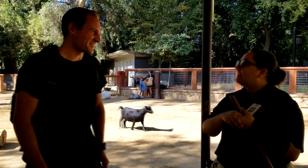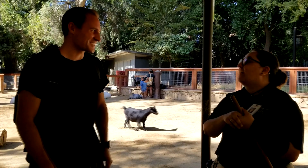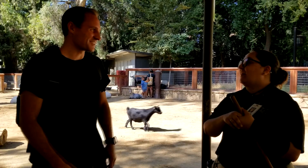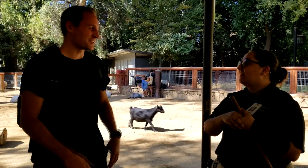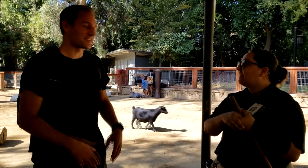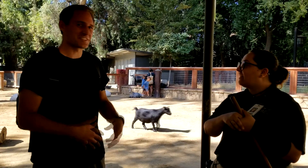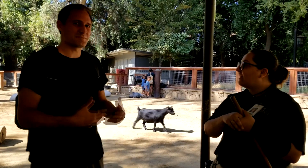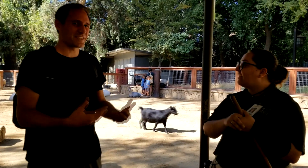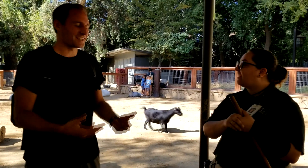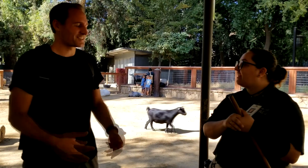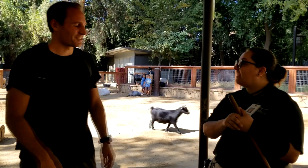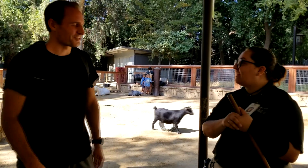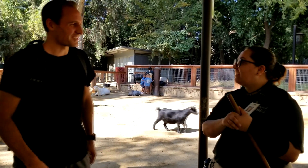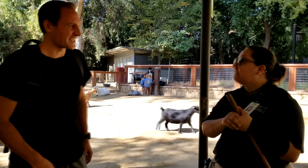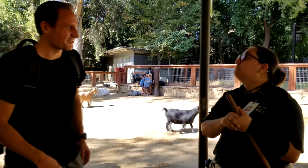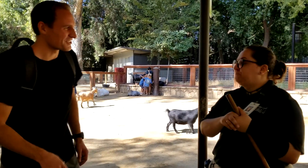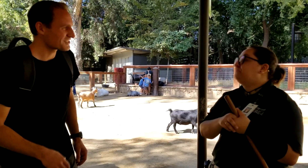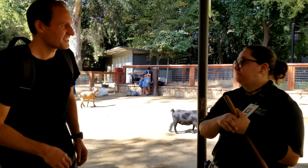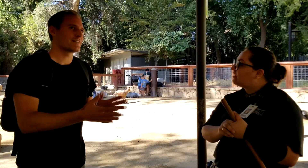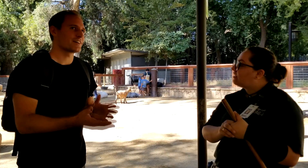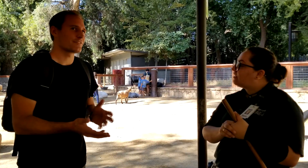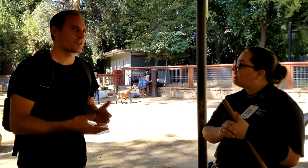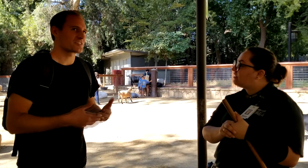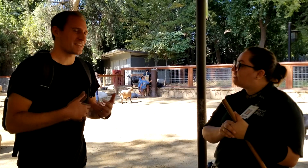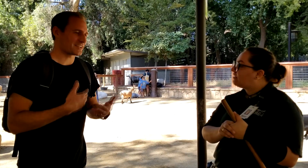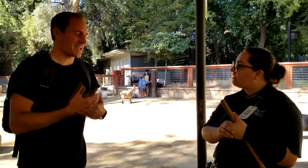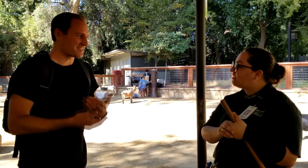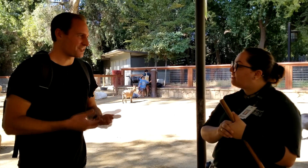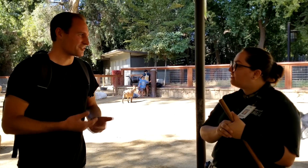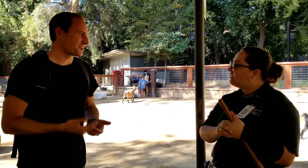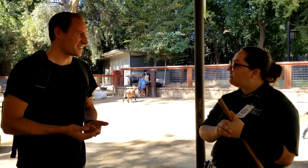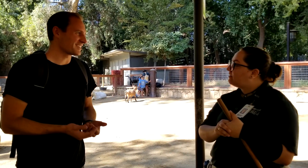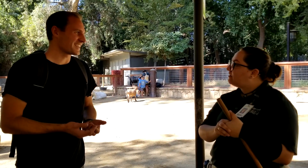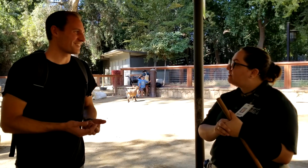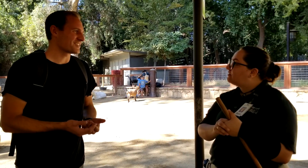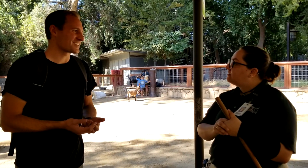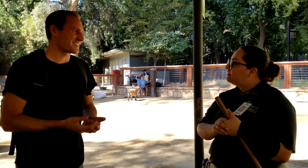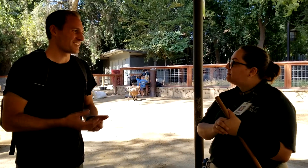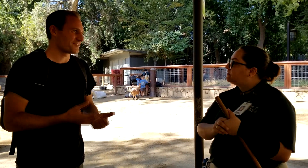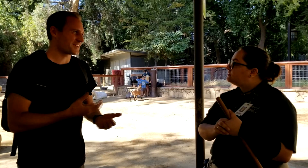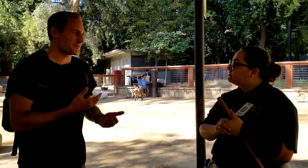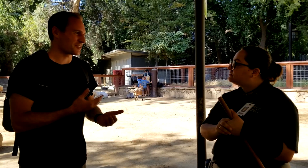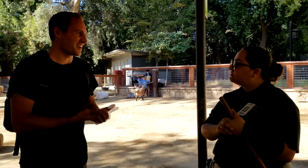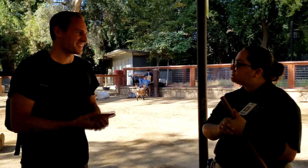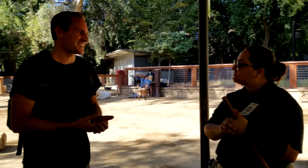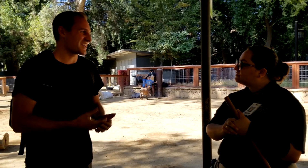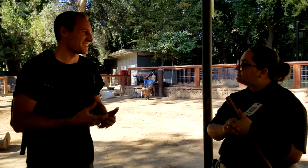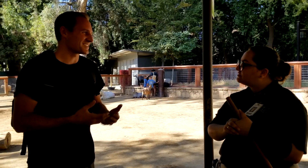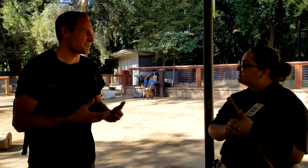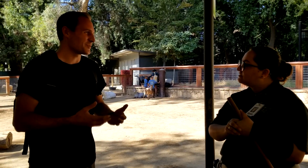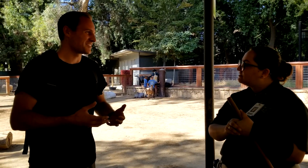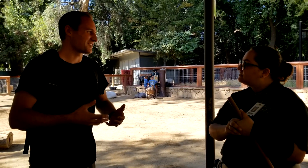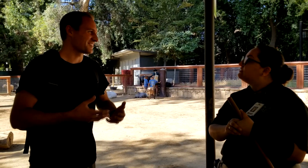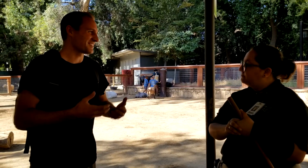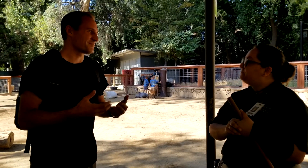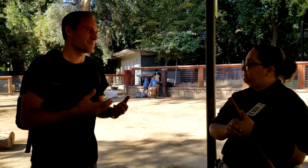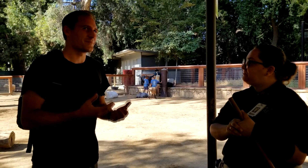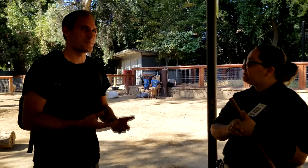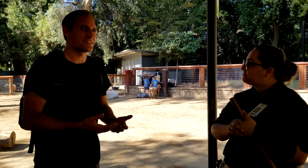Especially when you’re just beginning to learn the language. Of course, as you’re learning the language, you come across challenging moments, maybe